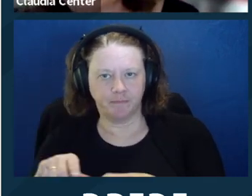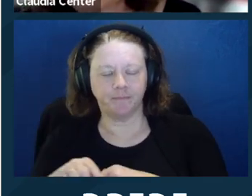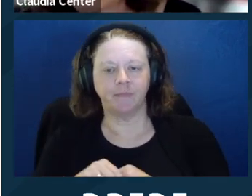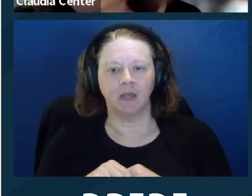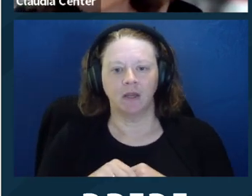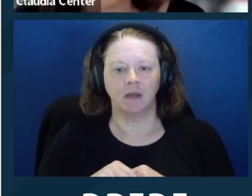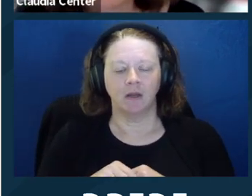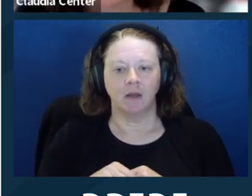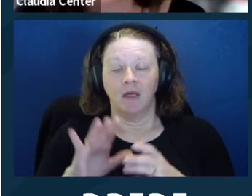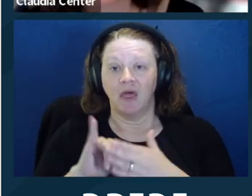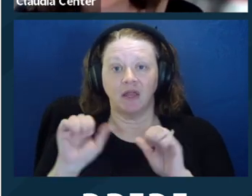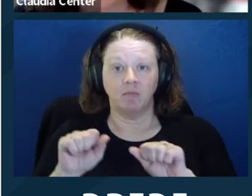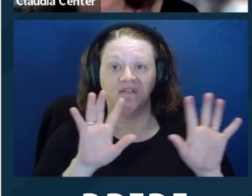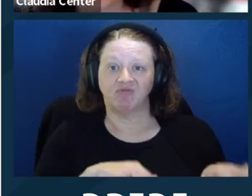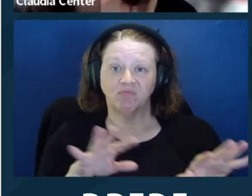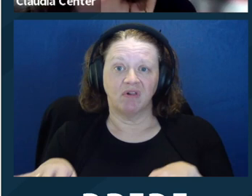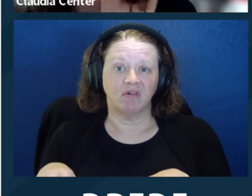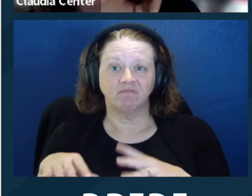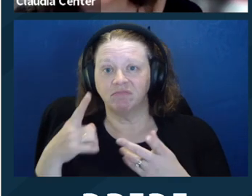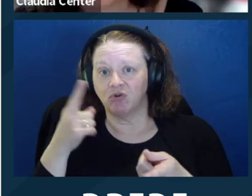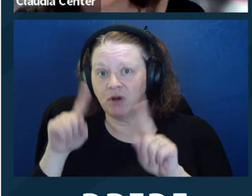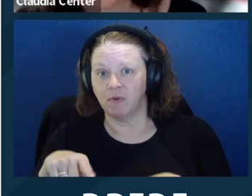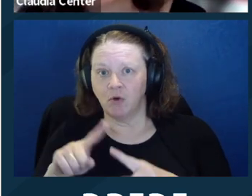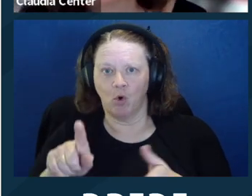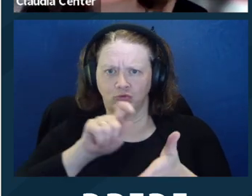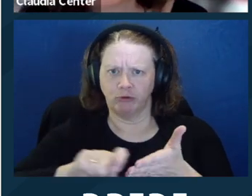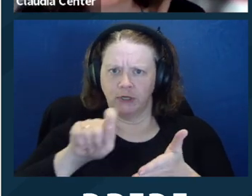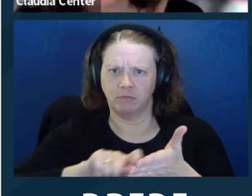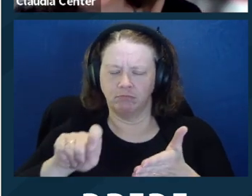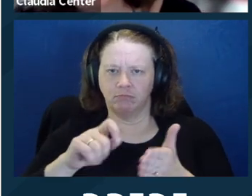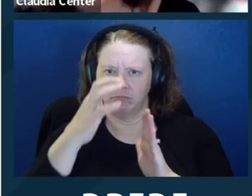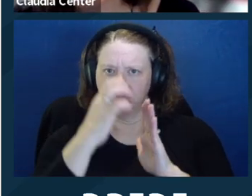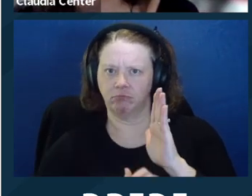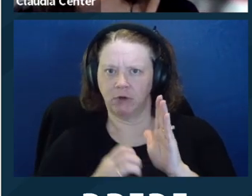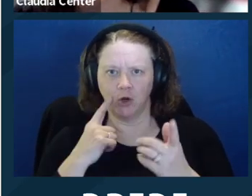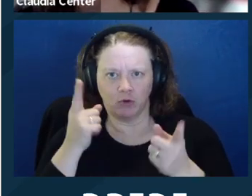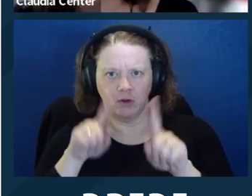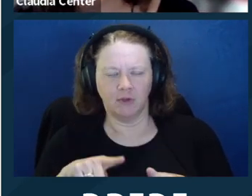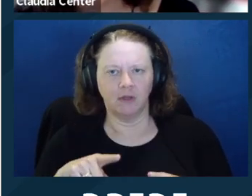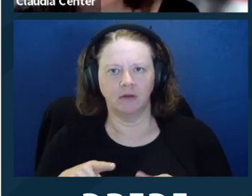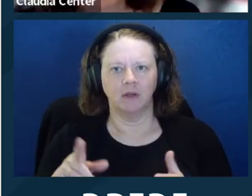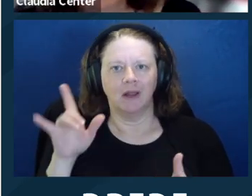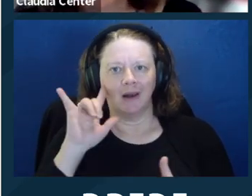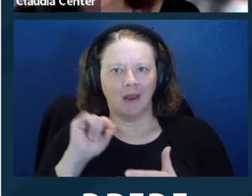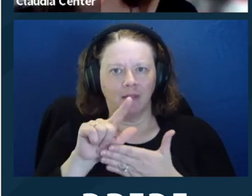who want to enter into a supported decisionmaking agreement. It can be an informal agreement